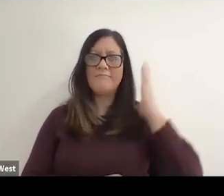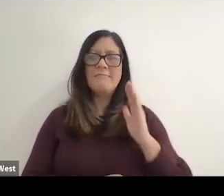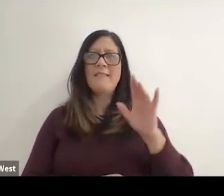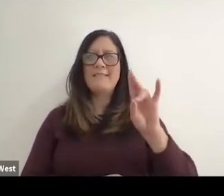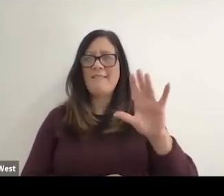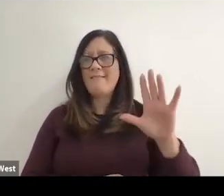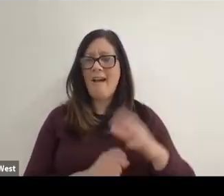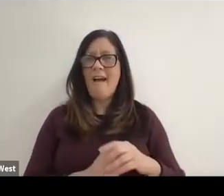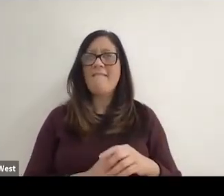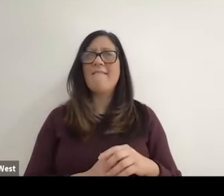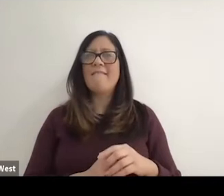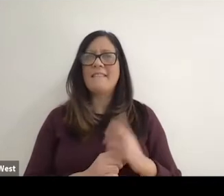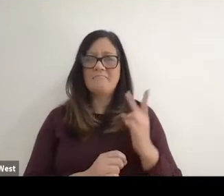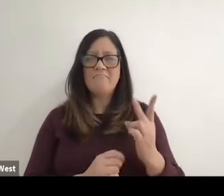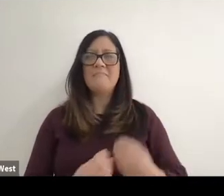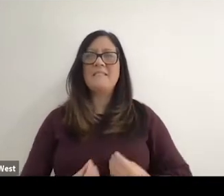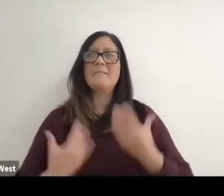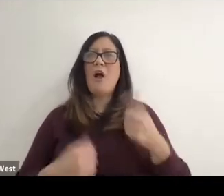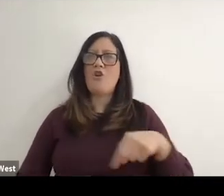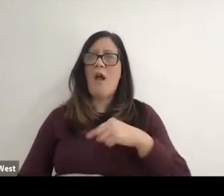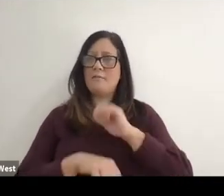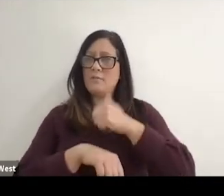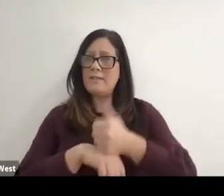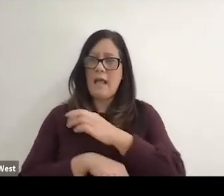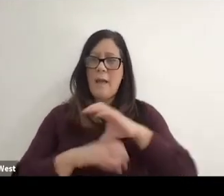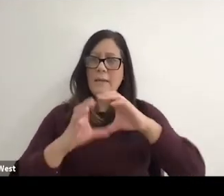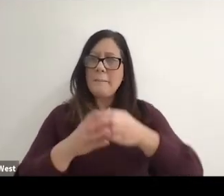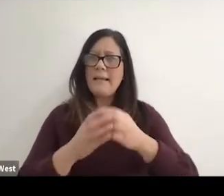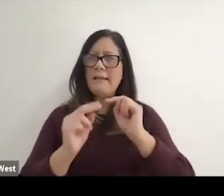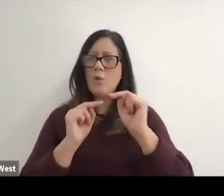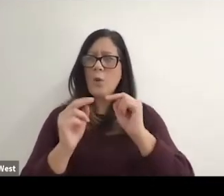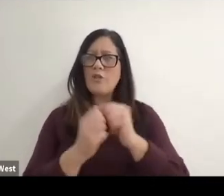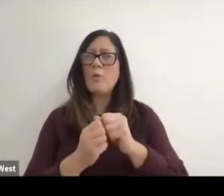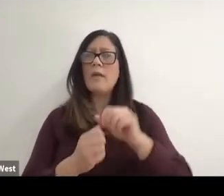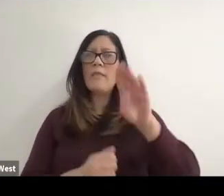He inspired us and we put a committee together, negotiated with the Boston